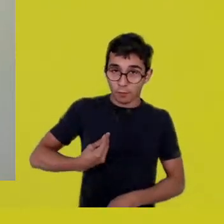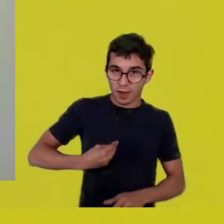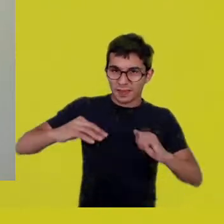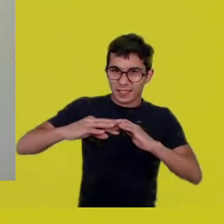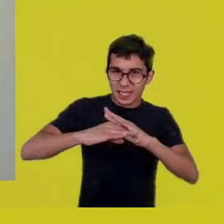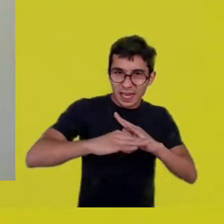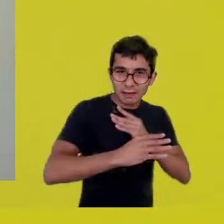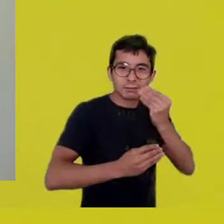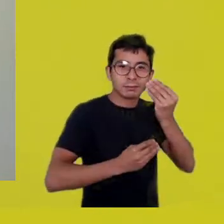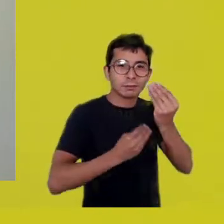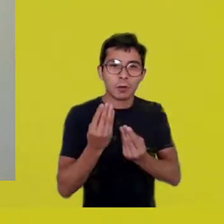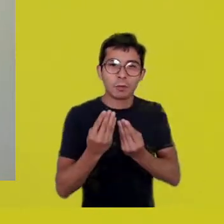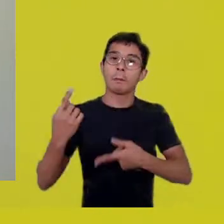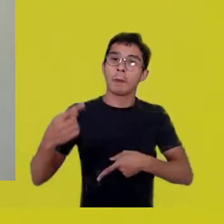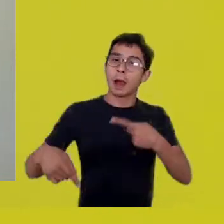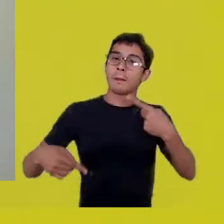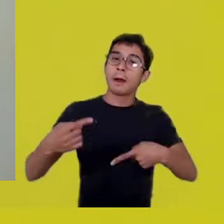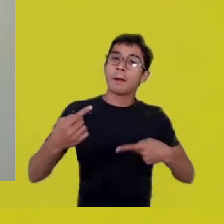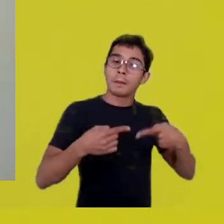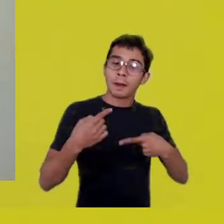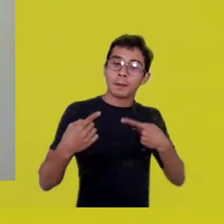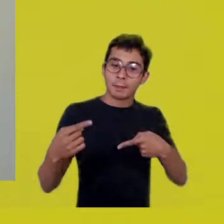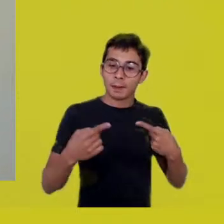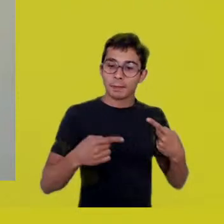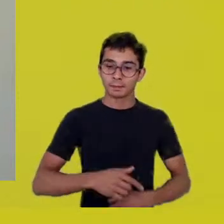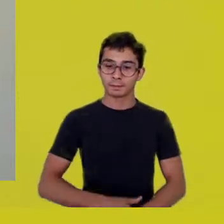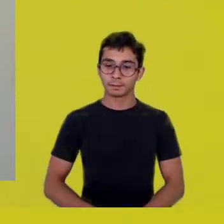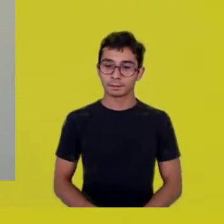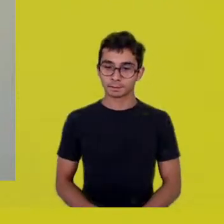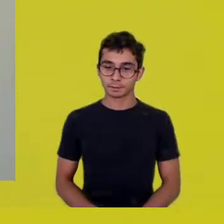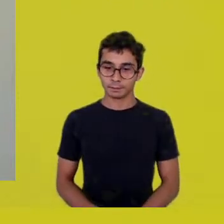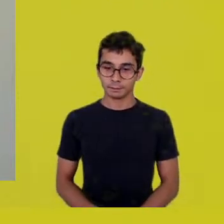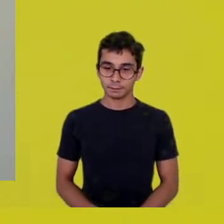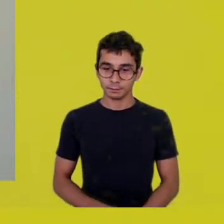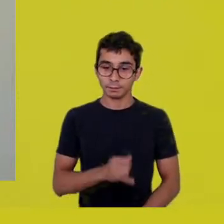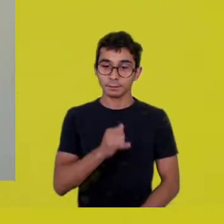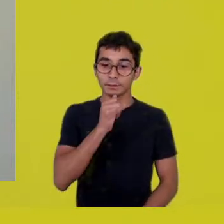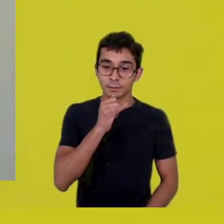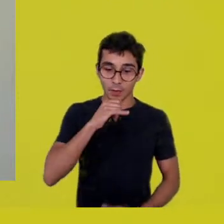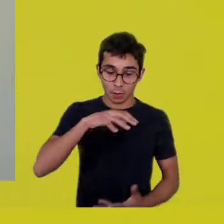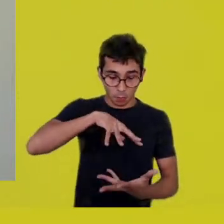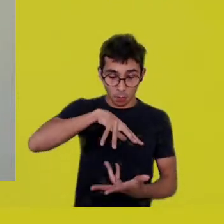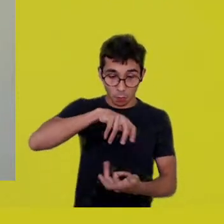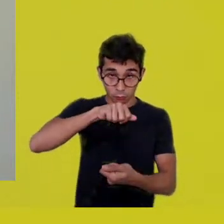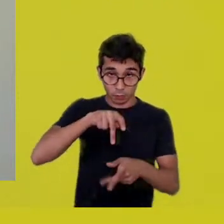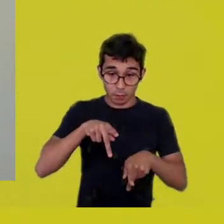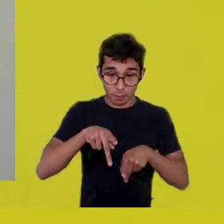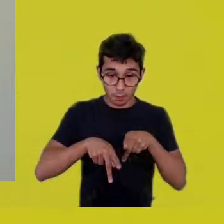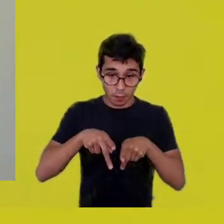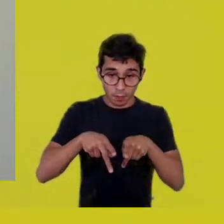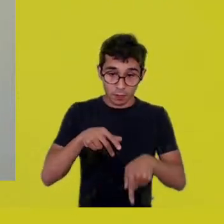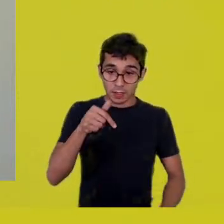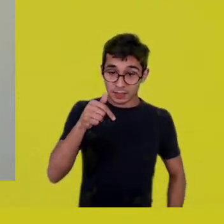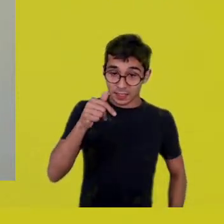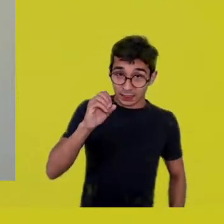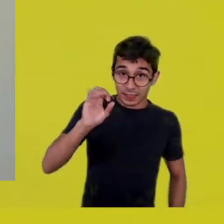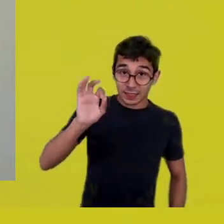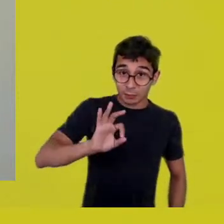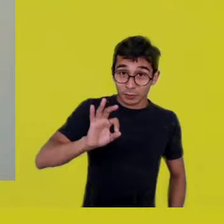So, if we have 70% of the world’s population in metropolis, in cities...